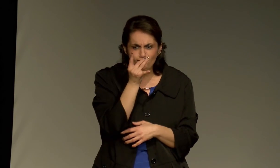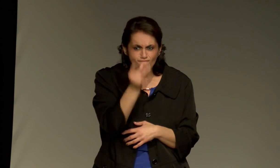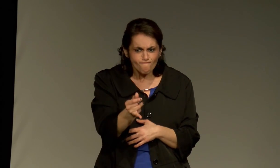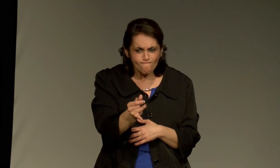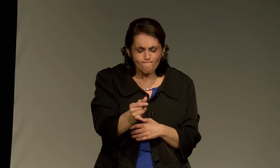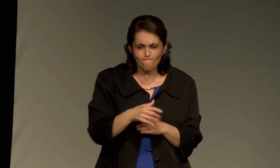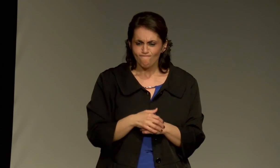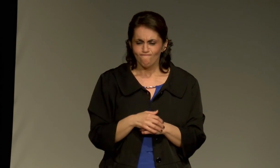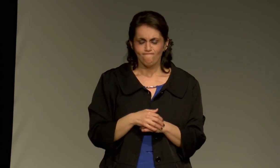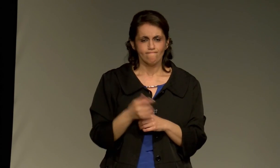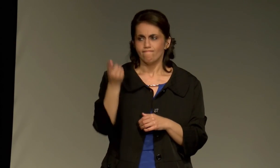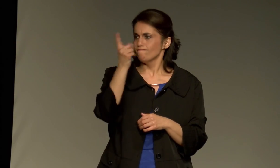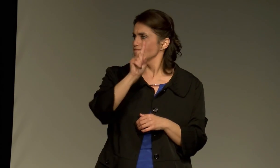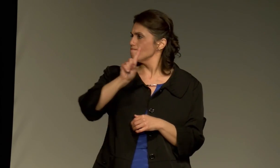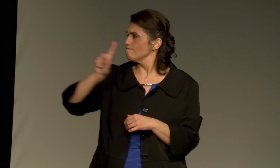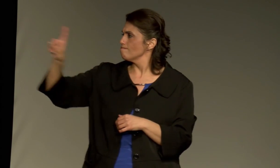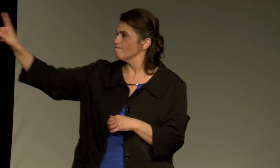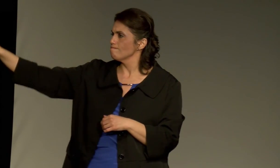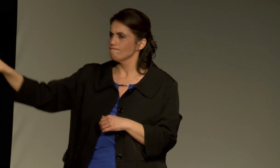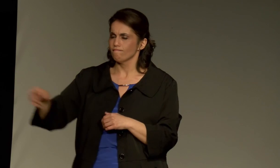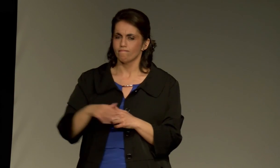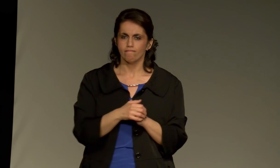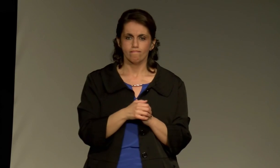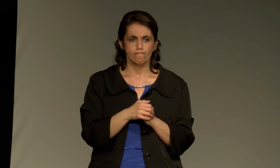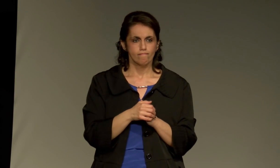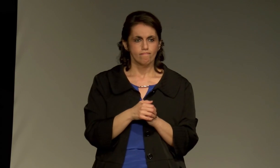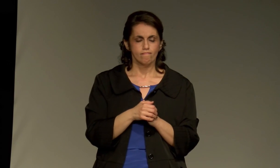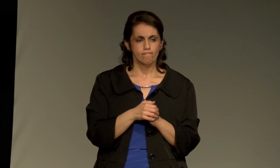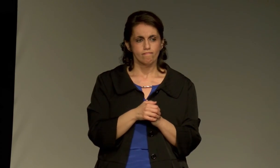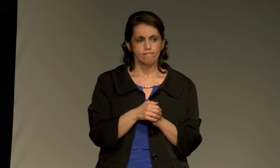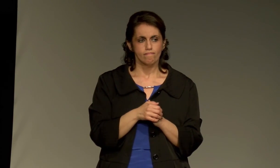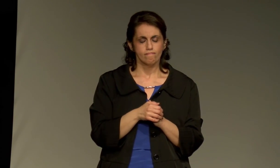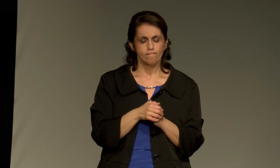and the food was delicious; and left.